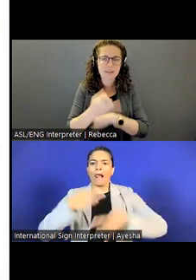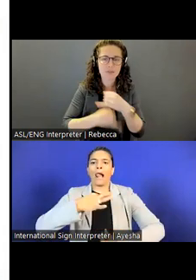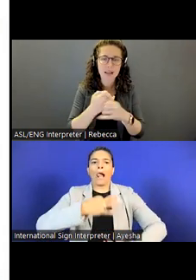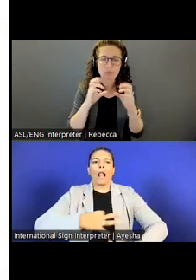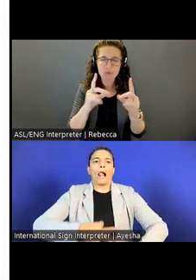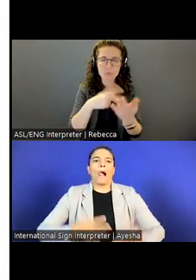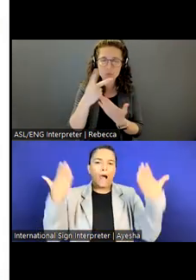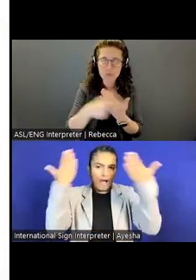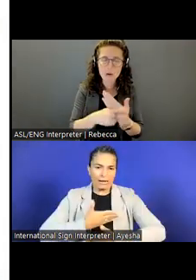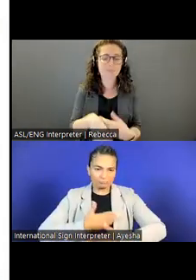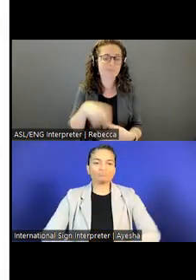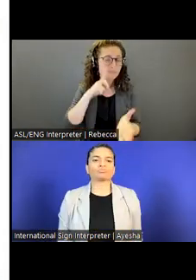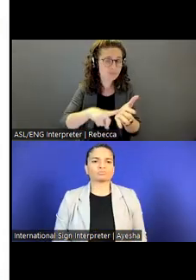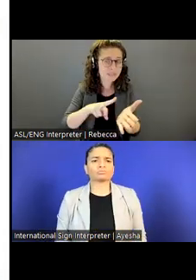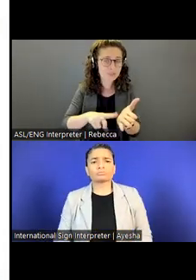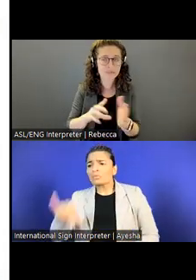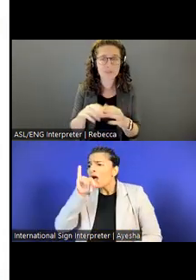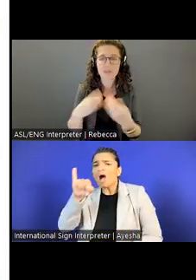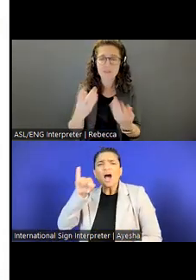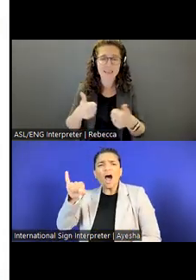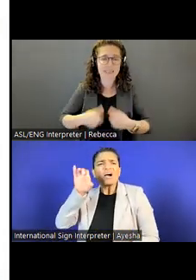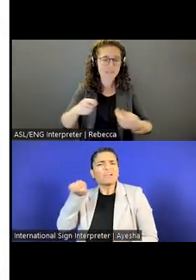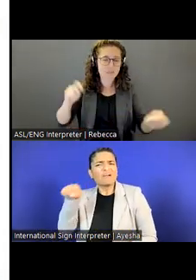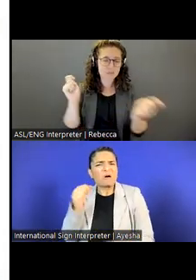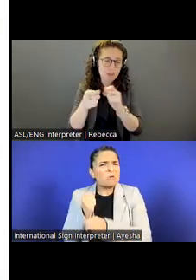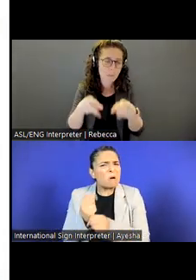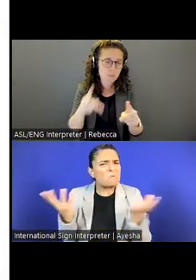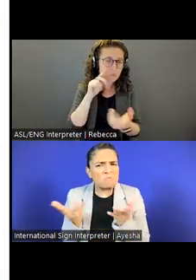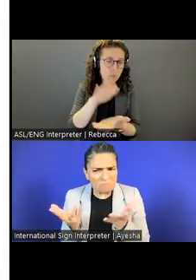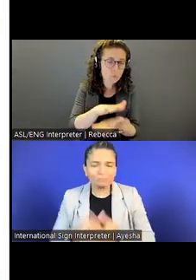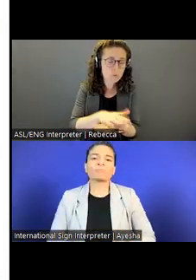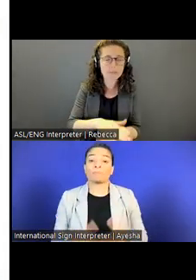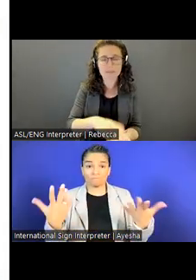provide life changing opportunities for students, scholars, and artists worldwide.